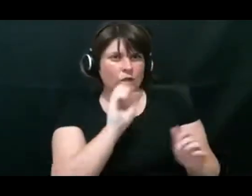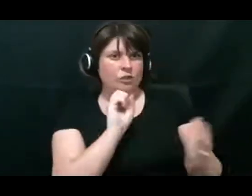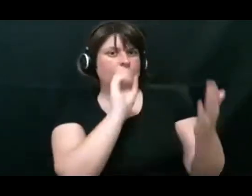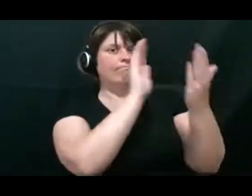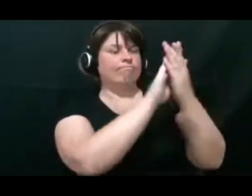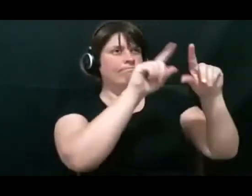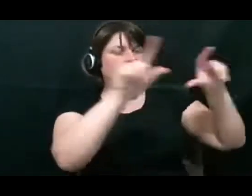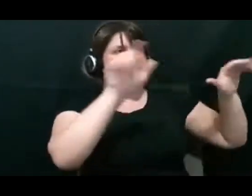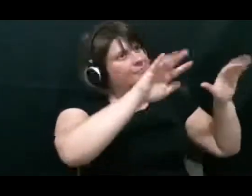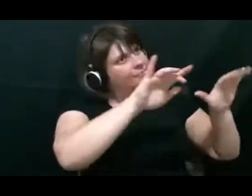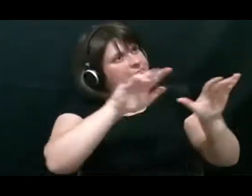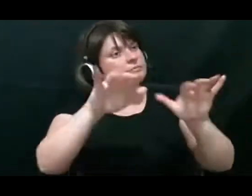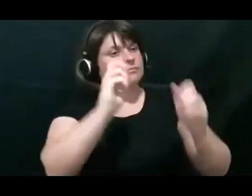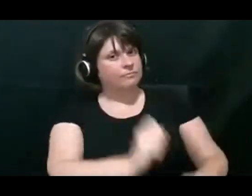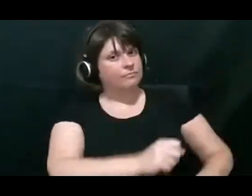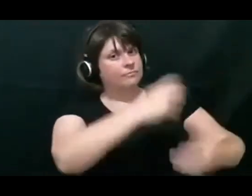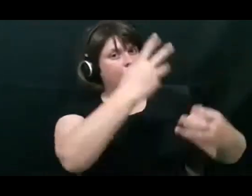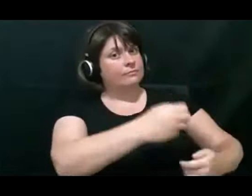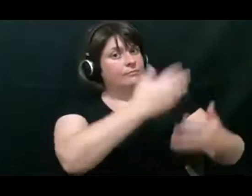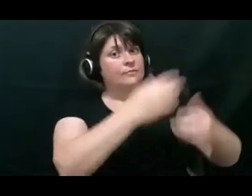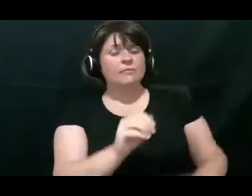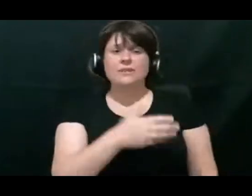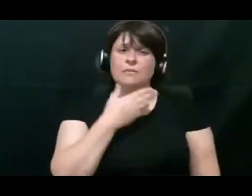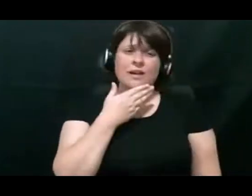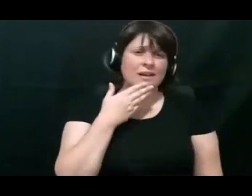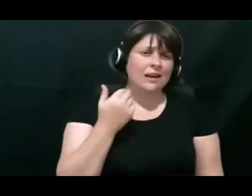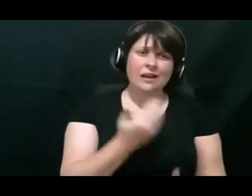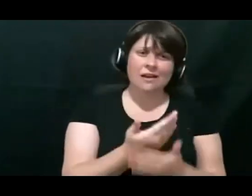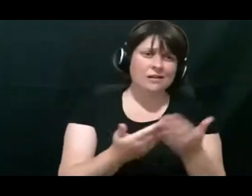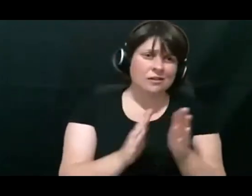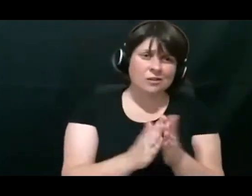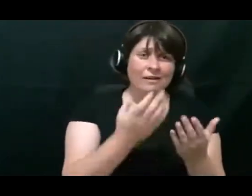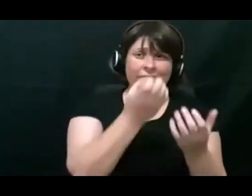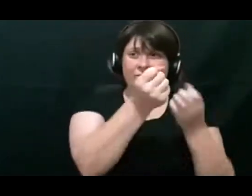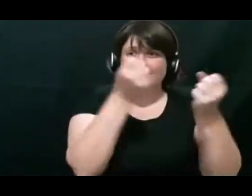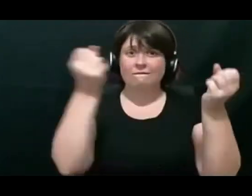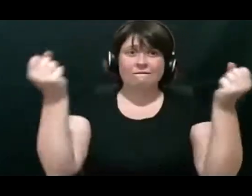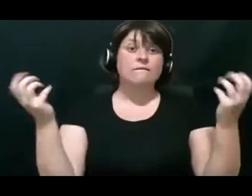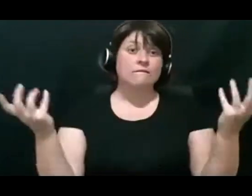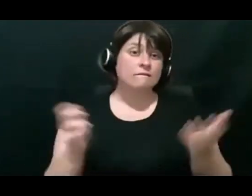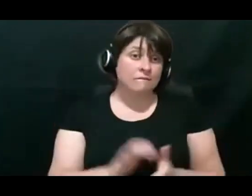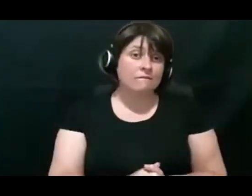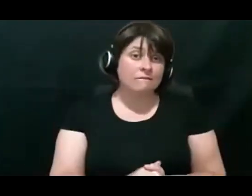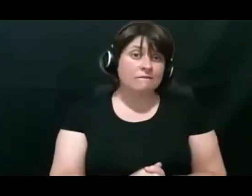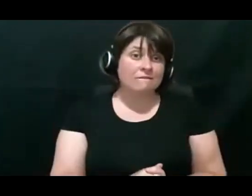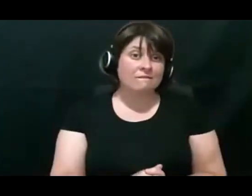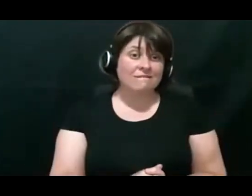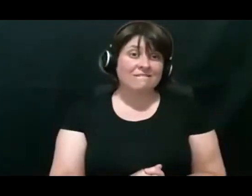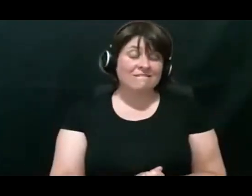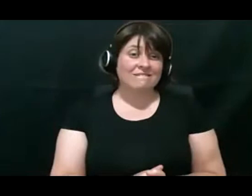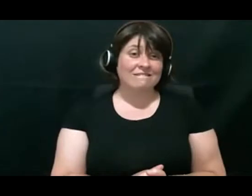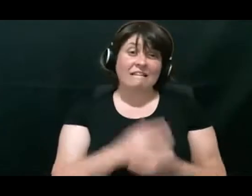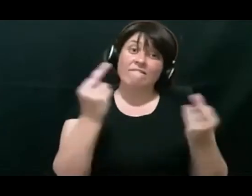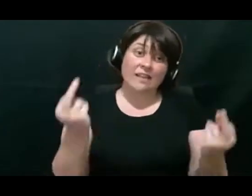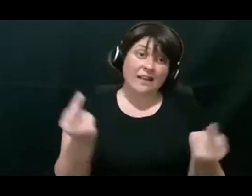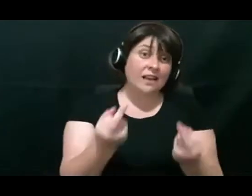But there's definitely some lovely, lovely story books on the market that explore and